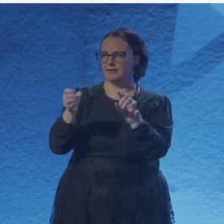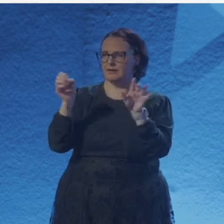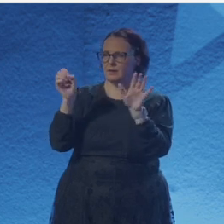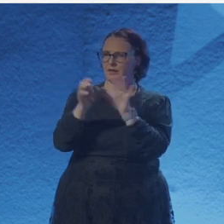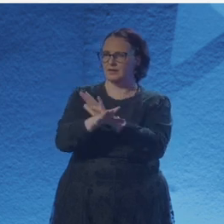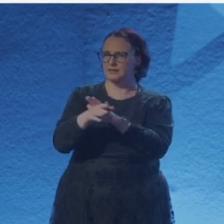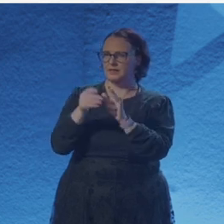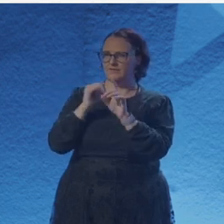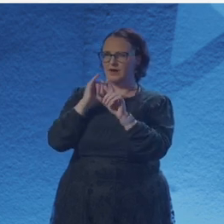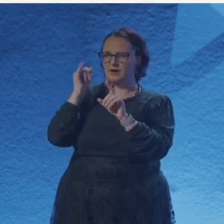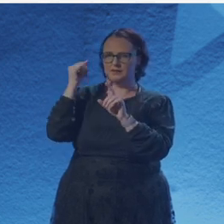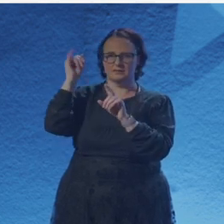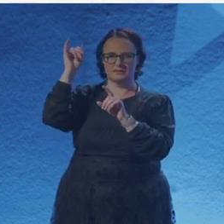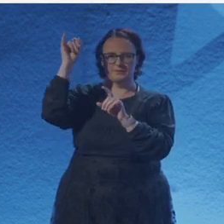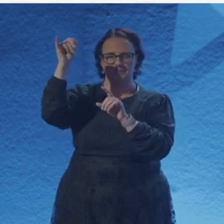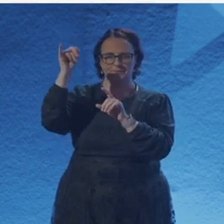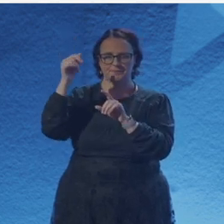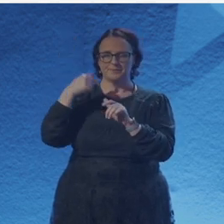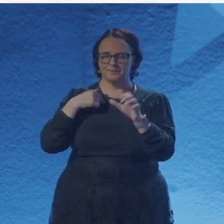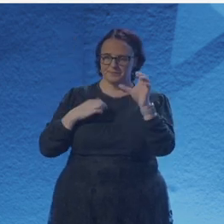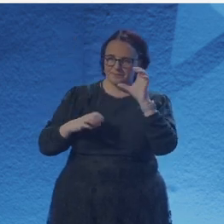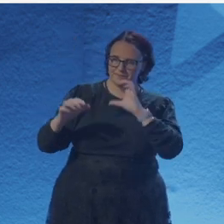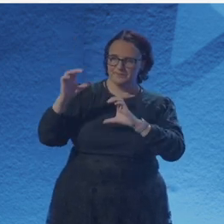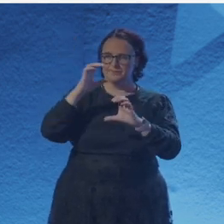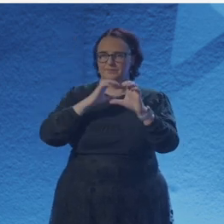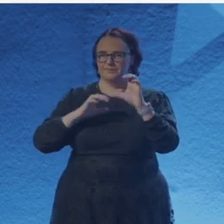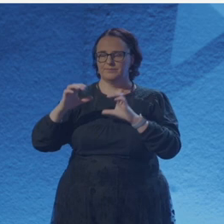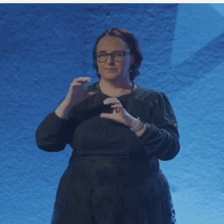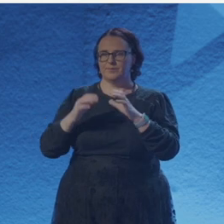of a place where they can thrash and crash whenever. Of a place